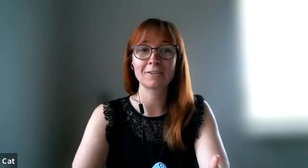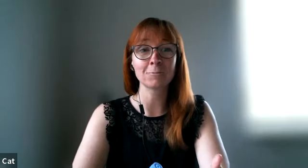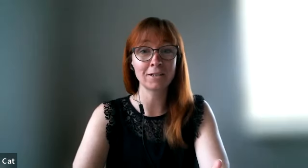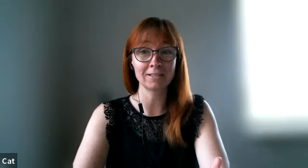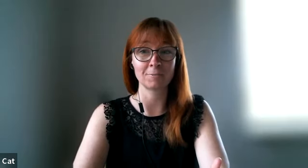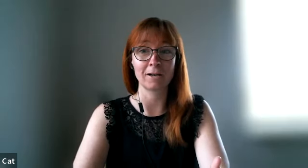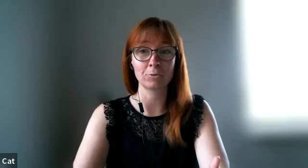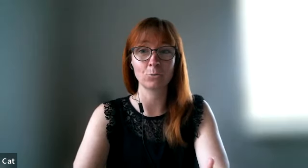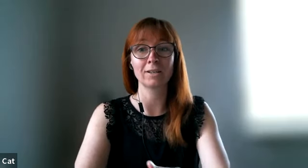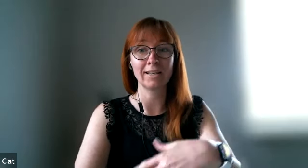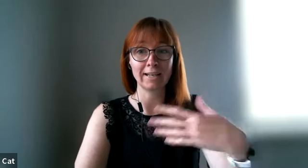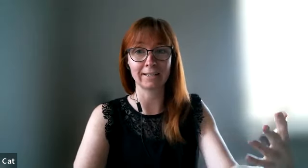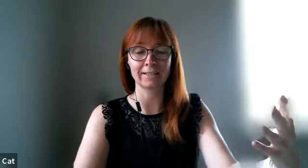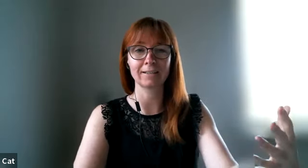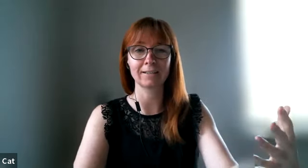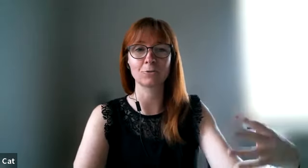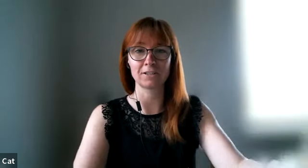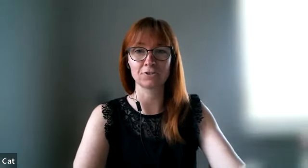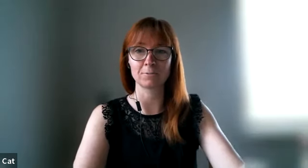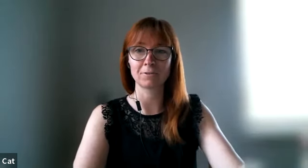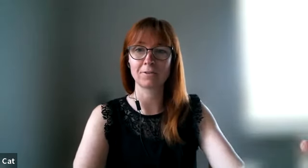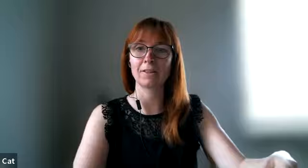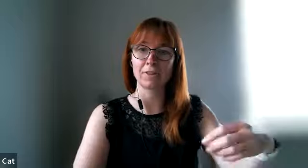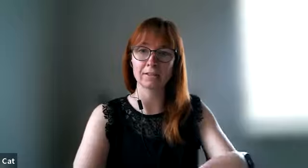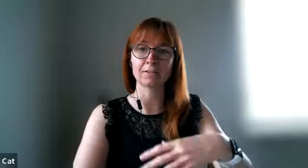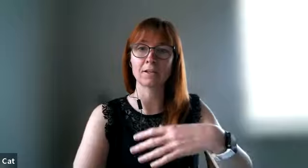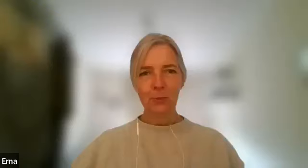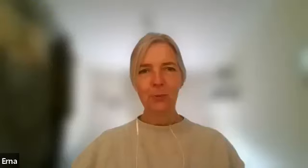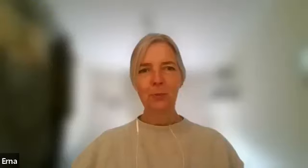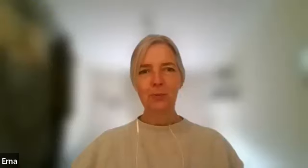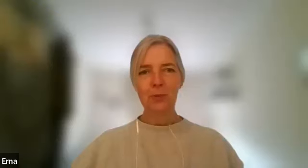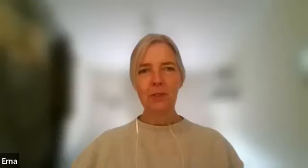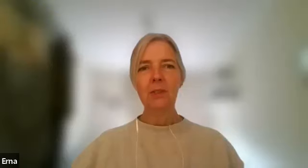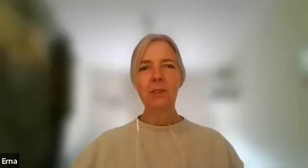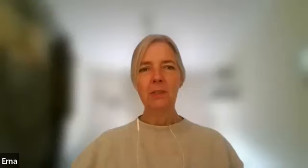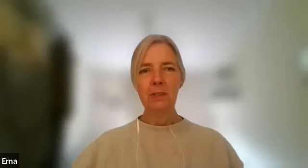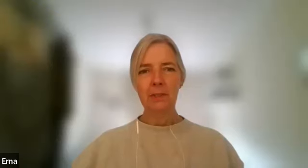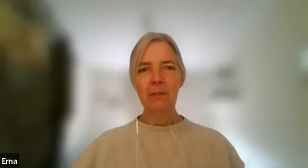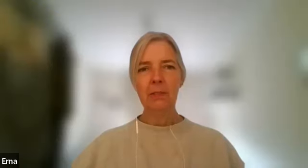complains about we are lacking in our relationship that's our primary love language yeah